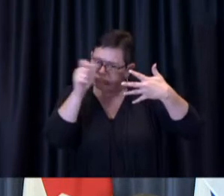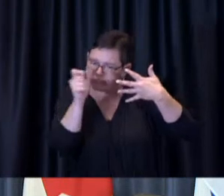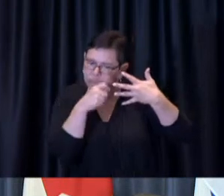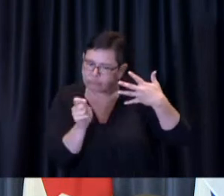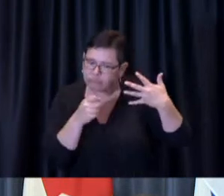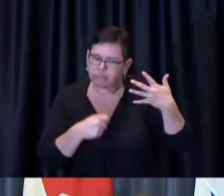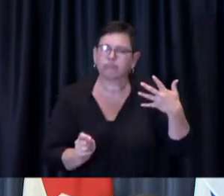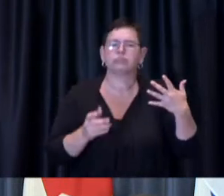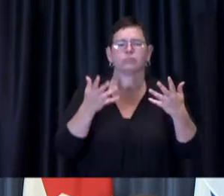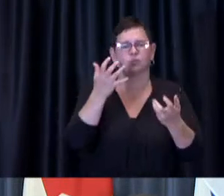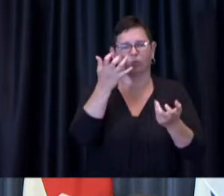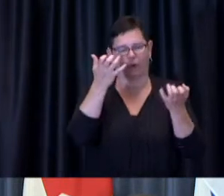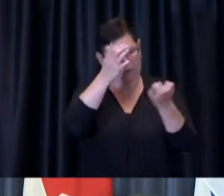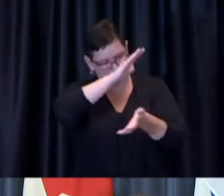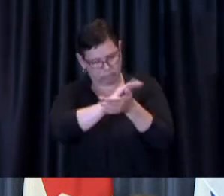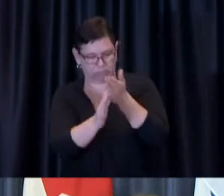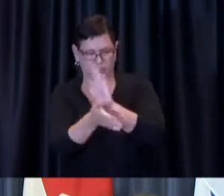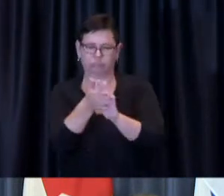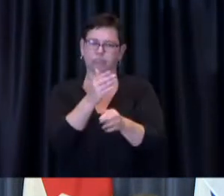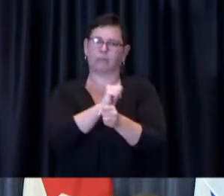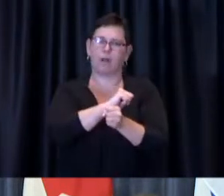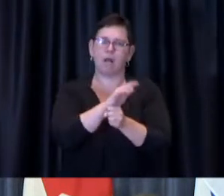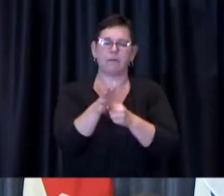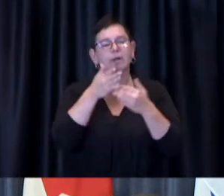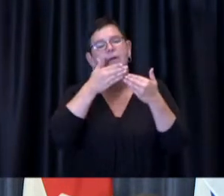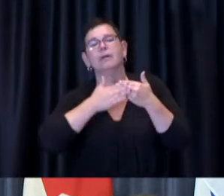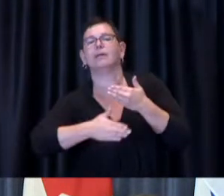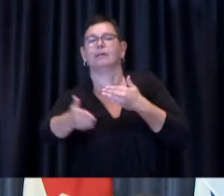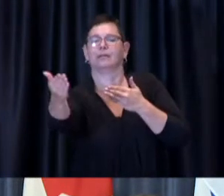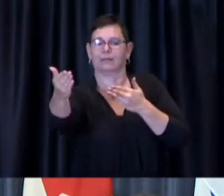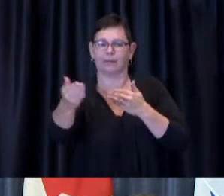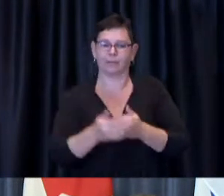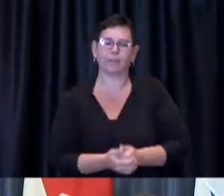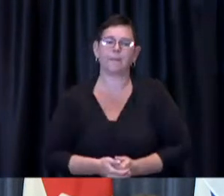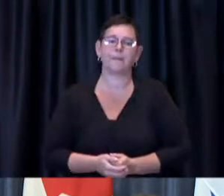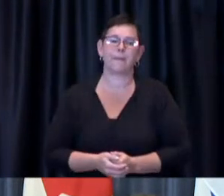As has been the case since we first implemented our COVID-19 Incident Management System,